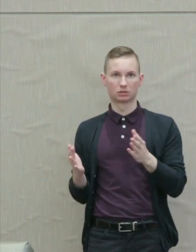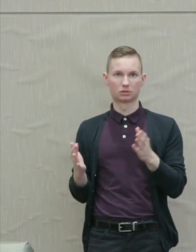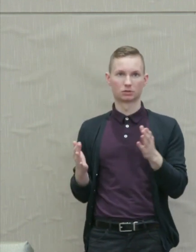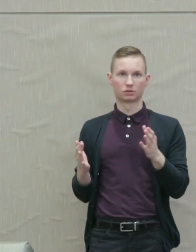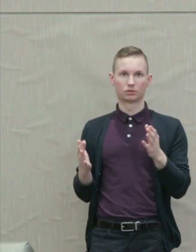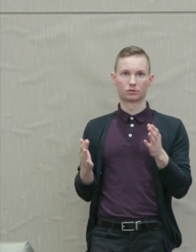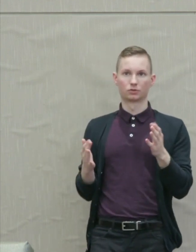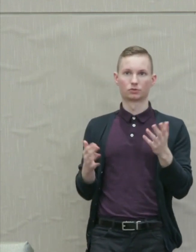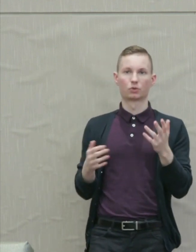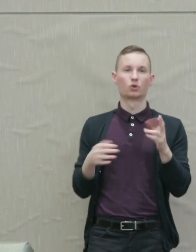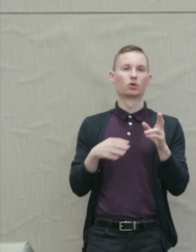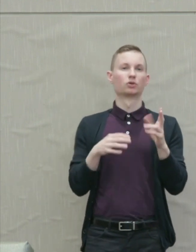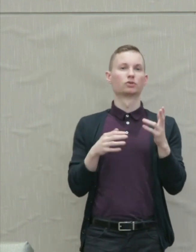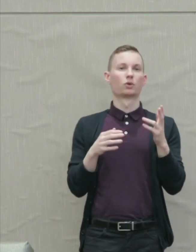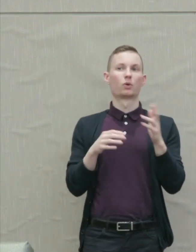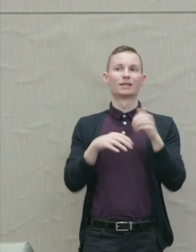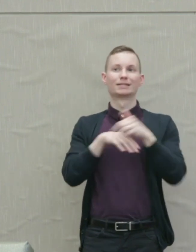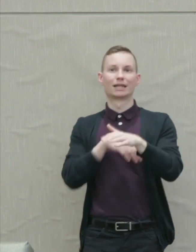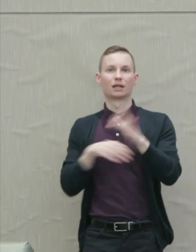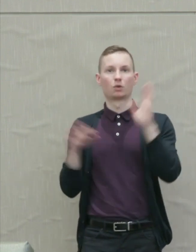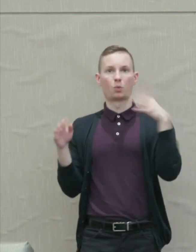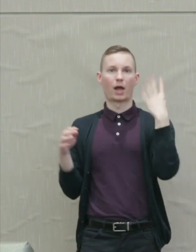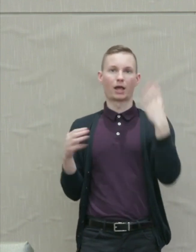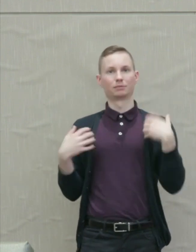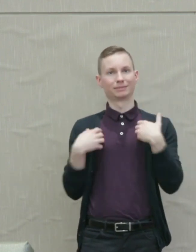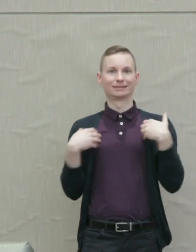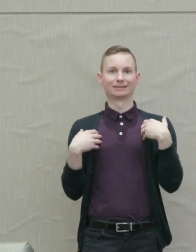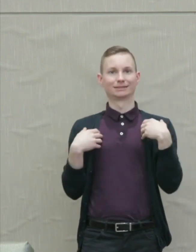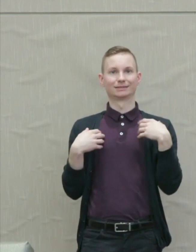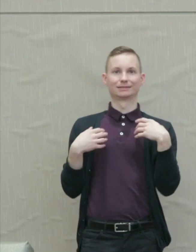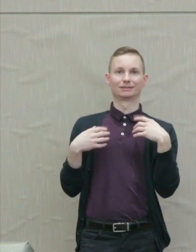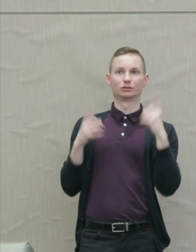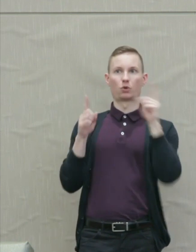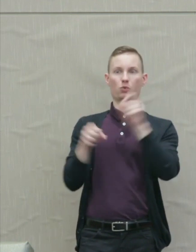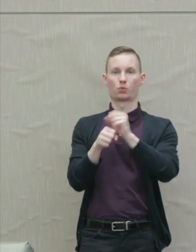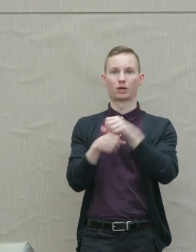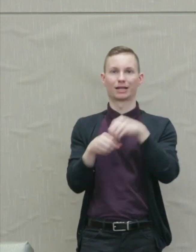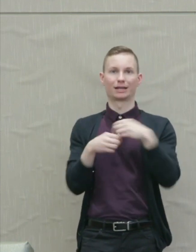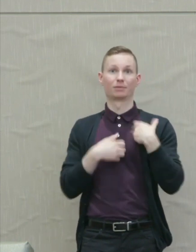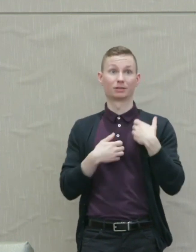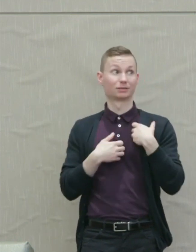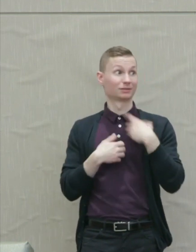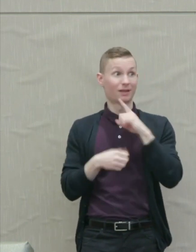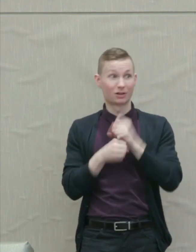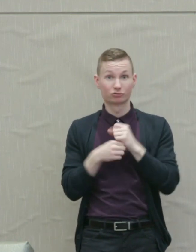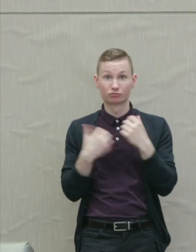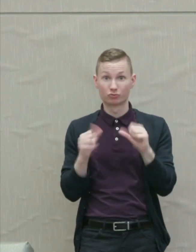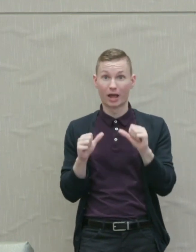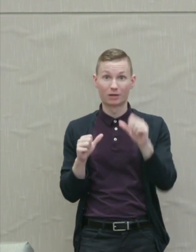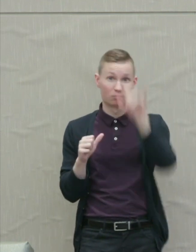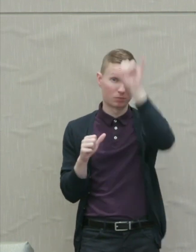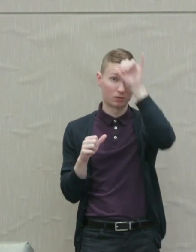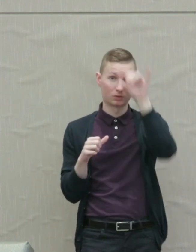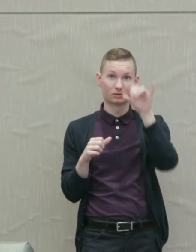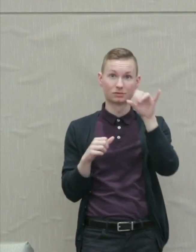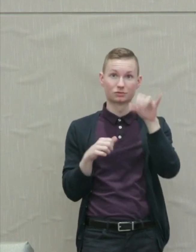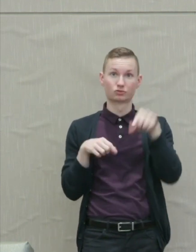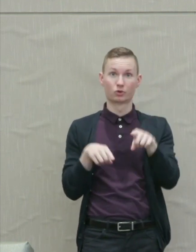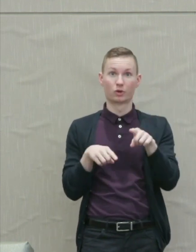to work in the military. And here's how it goes. They even tried out bulls in the service of war.